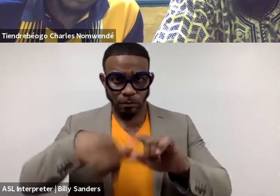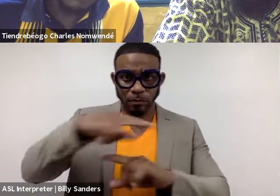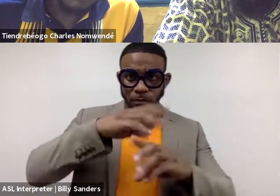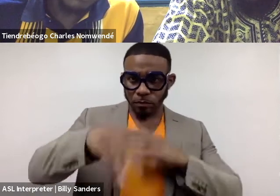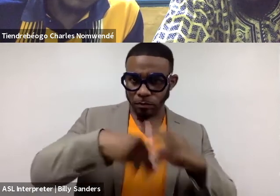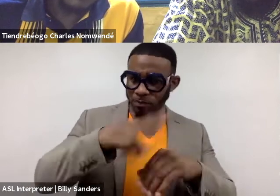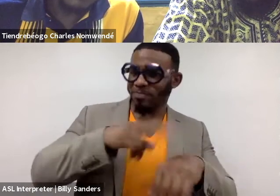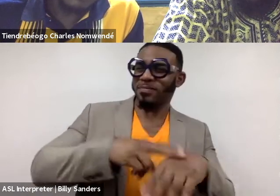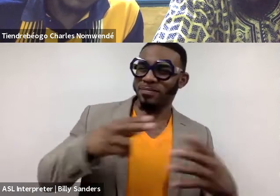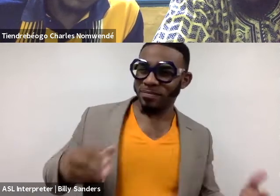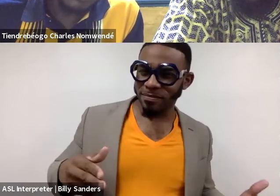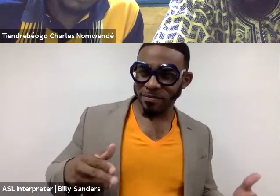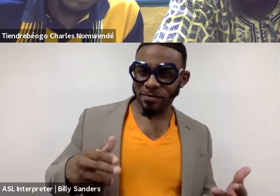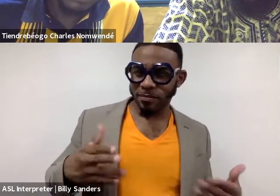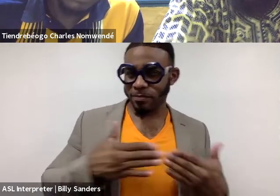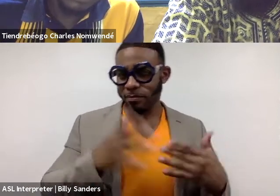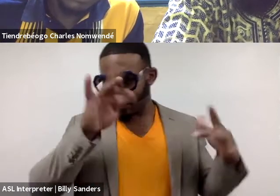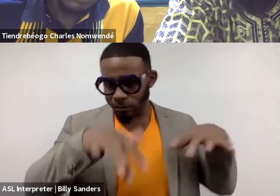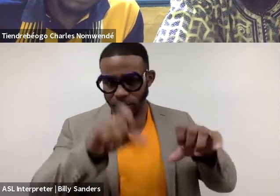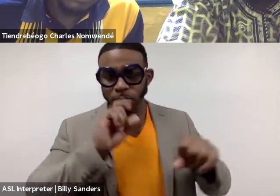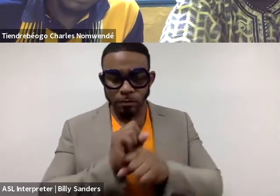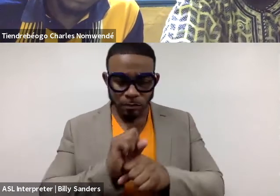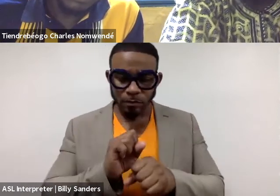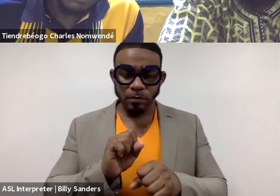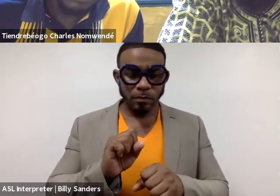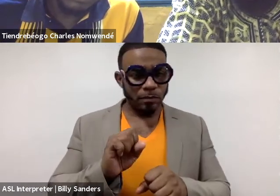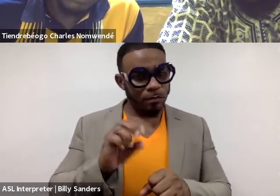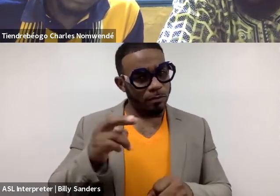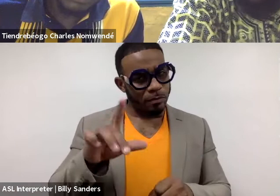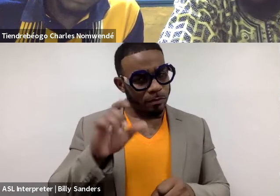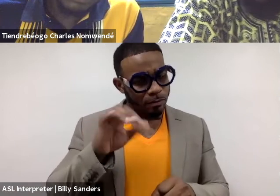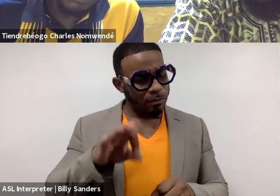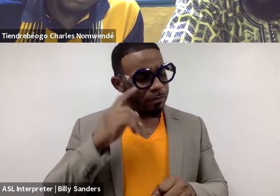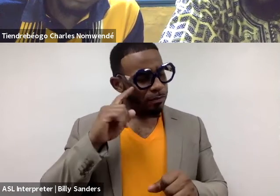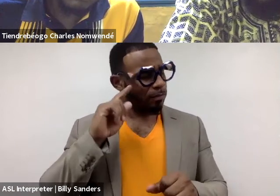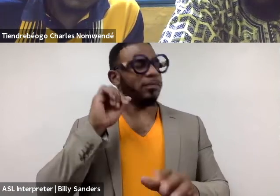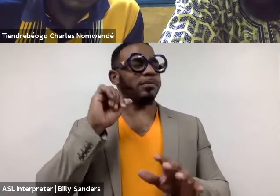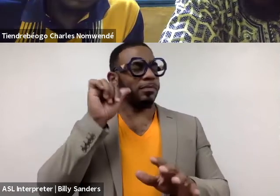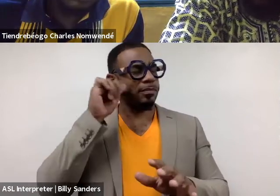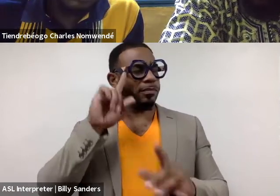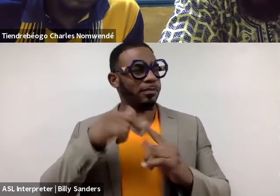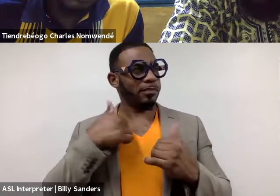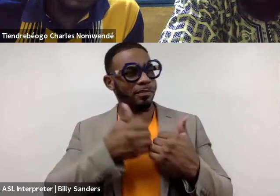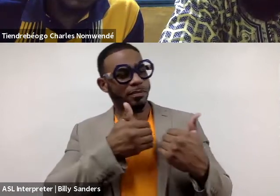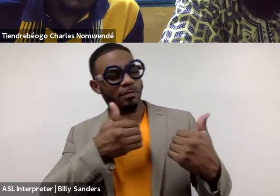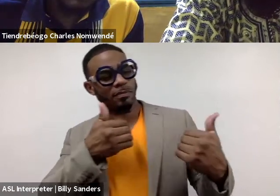Of course, there's the post-colonial reality, but Charles, I found it so, so resonant when you spoke about us moving away from that and thinking